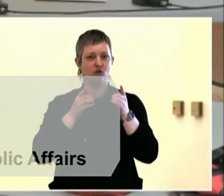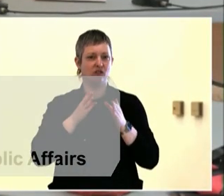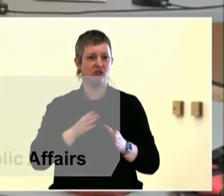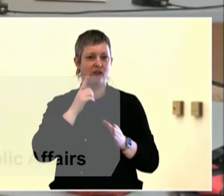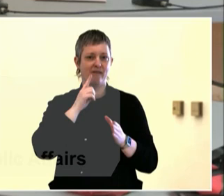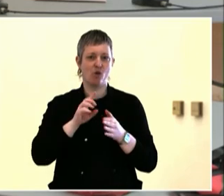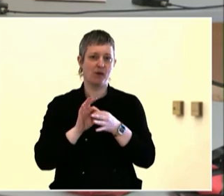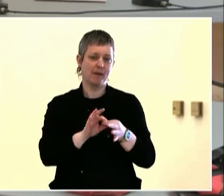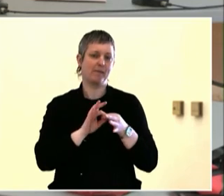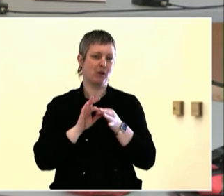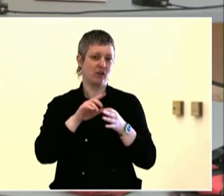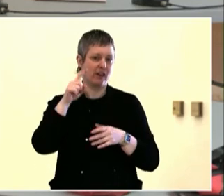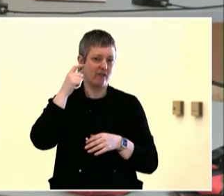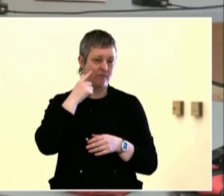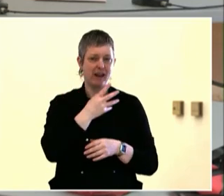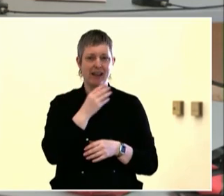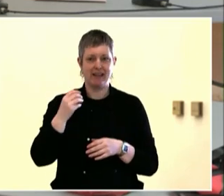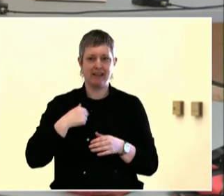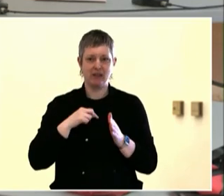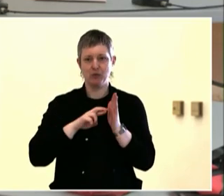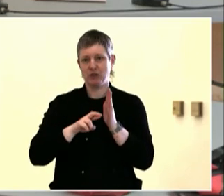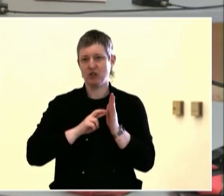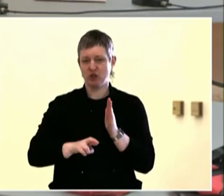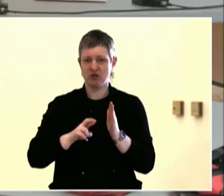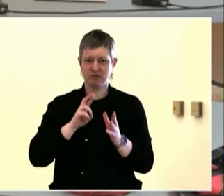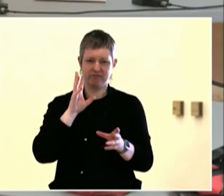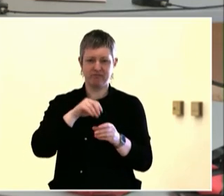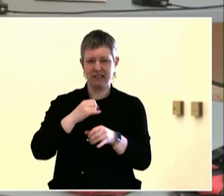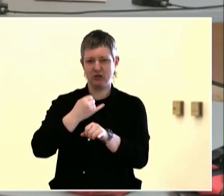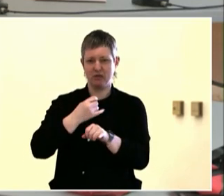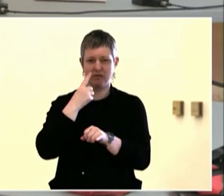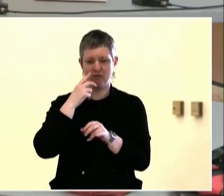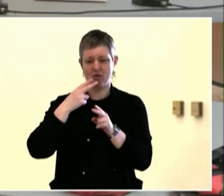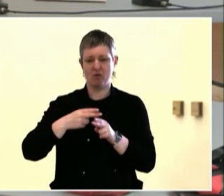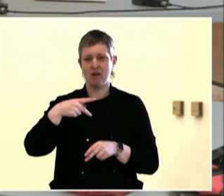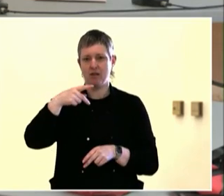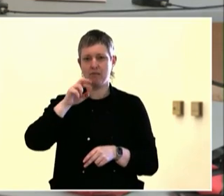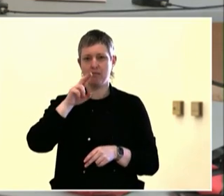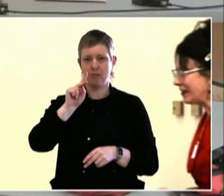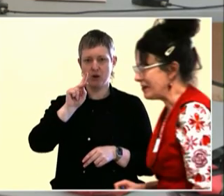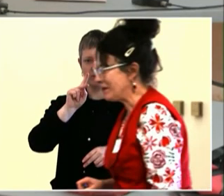I feel the belongingness and coming together and that's why